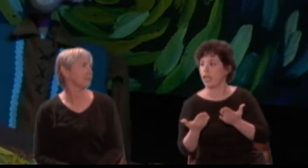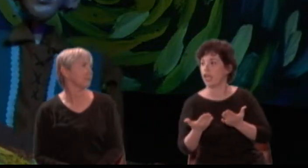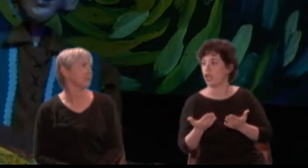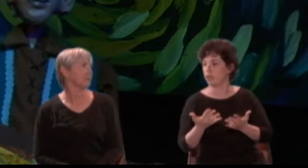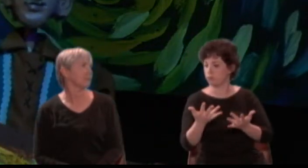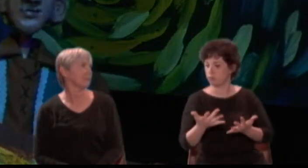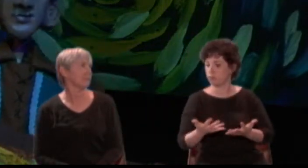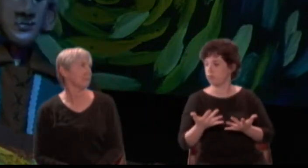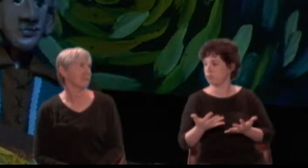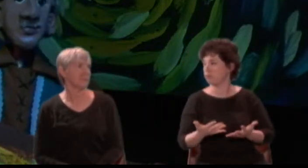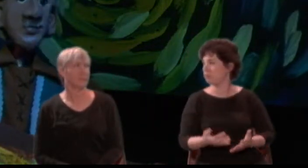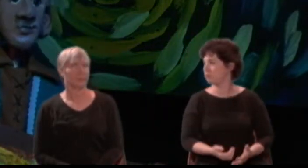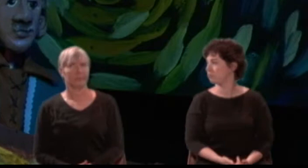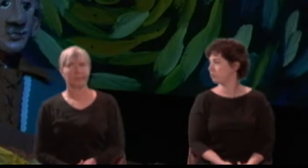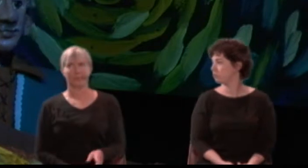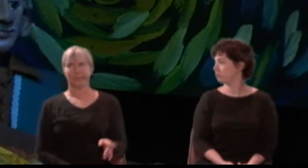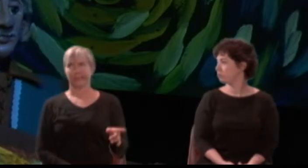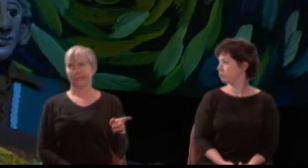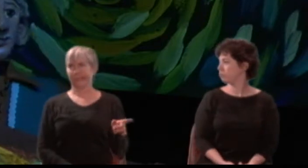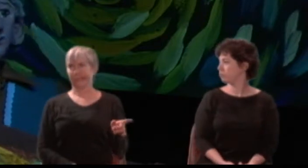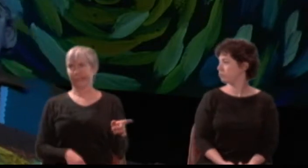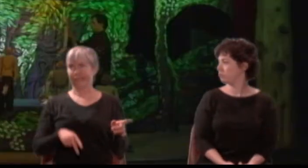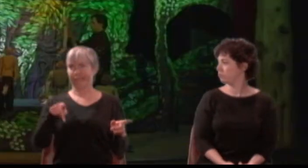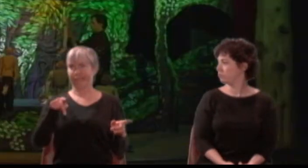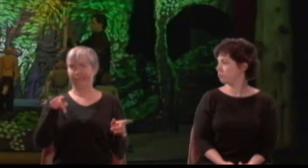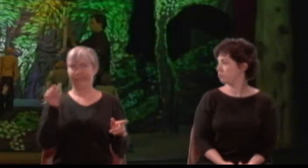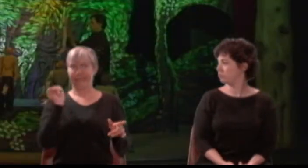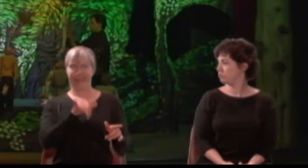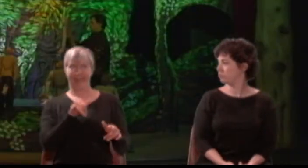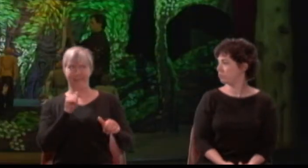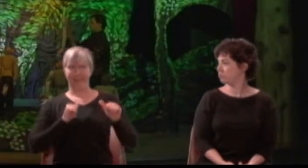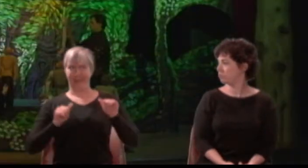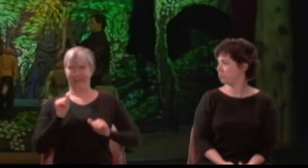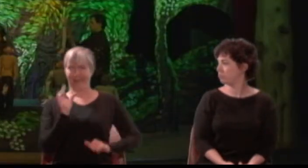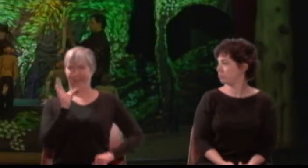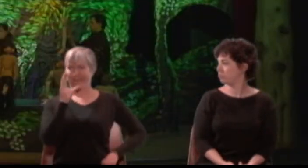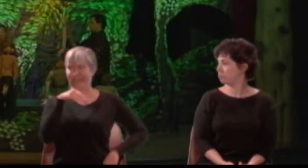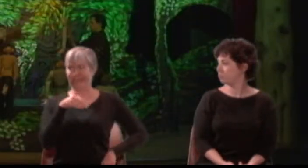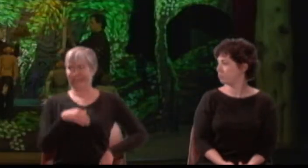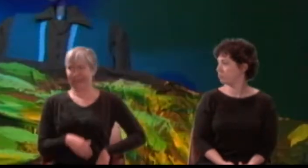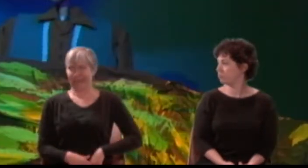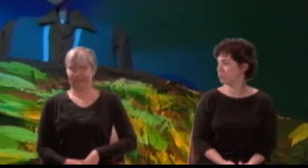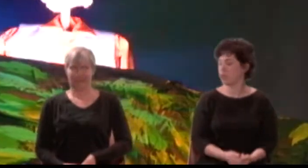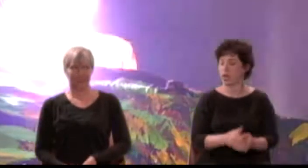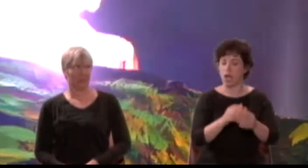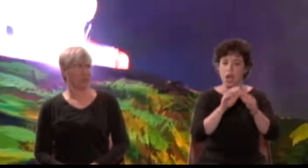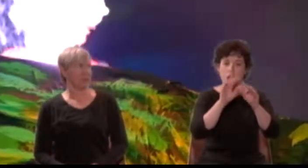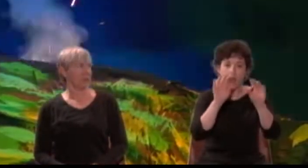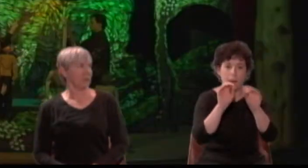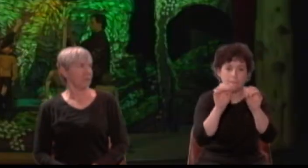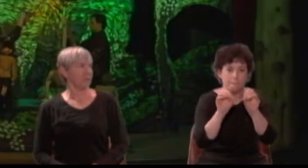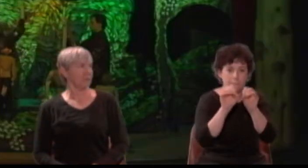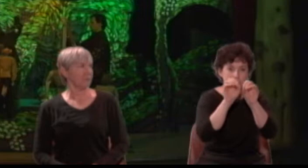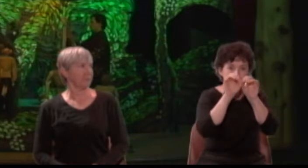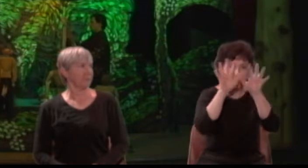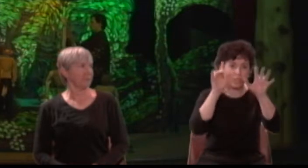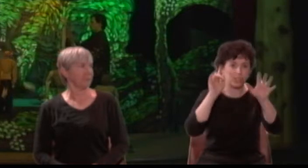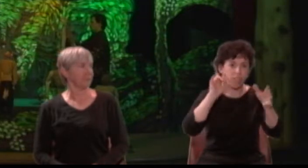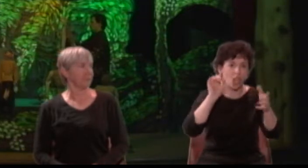Puck: A stranger Pyramus than e'er played here! [Chimes sound] [Explosion]